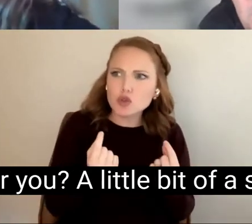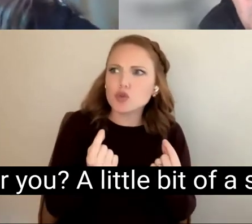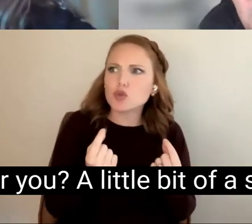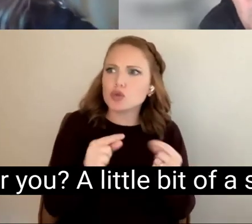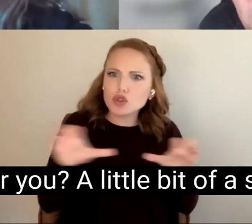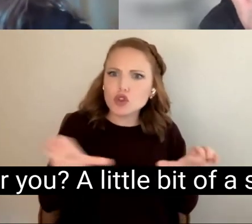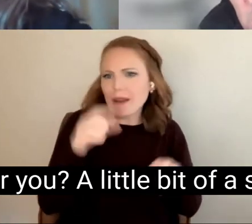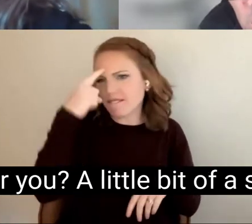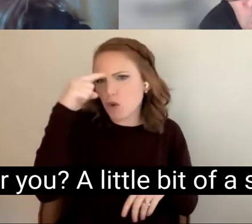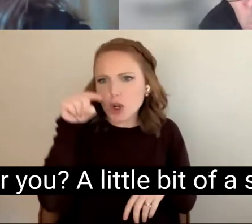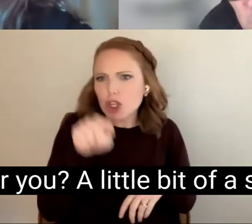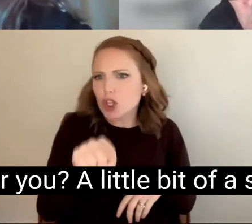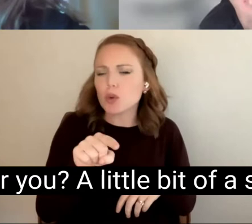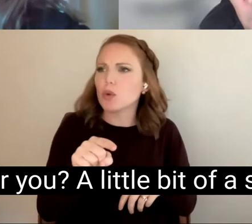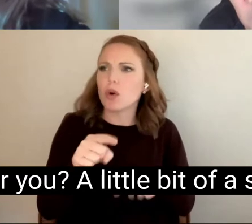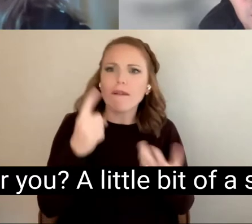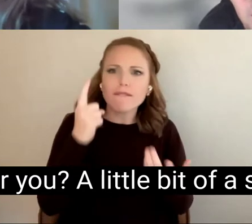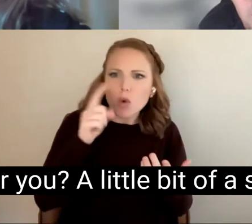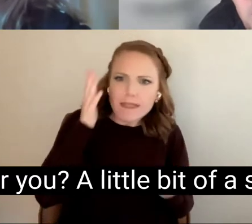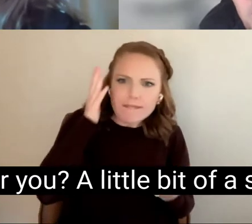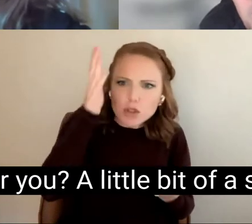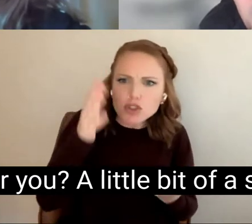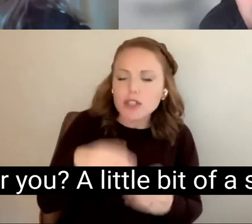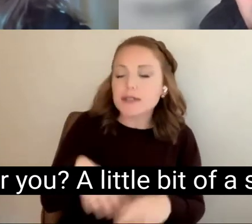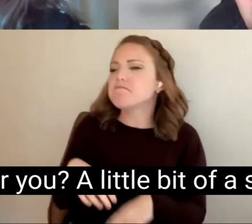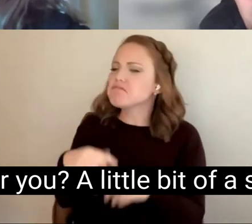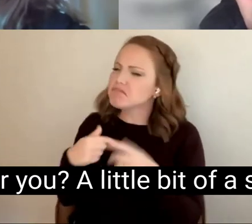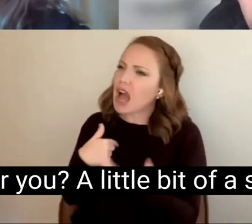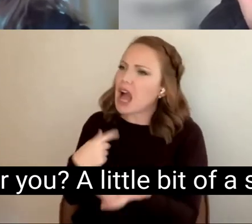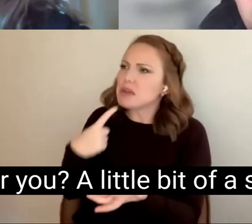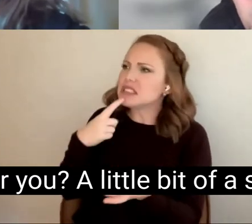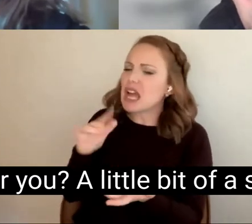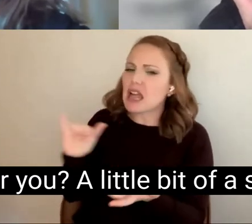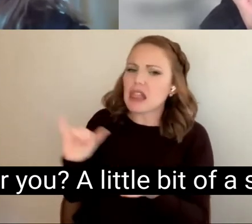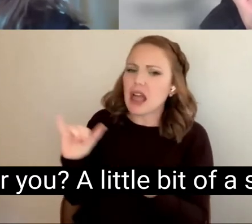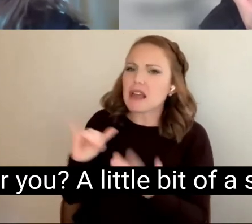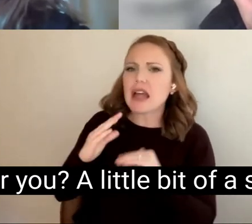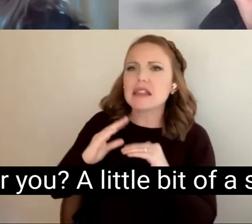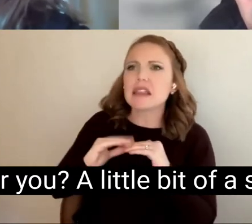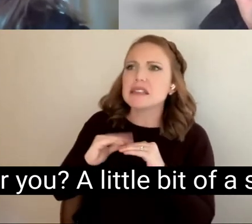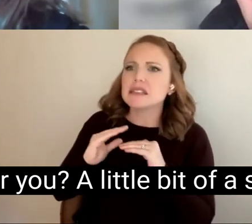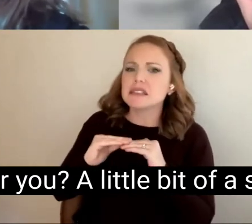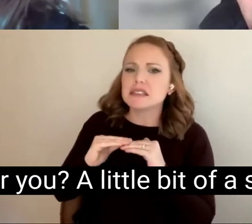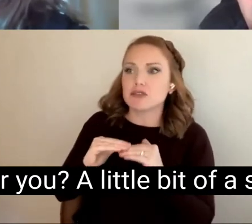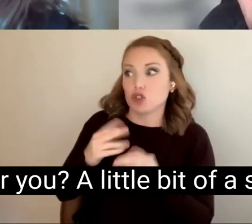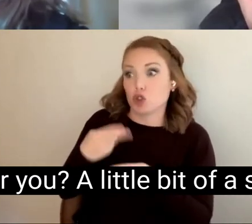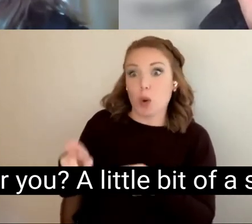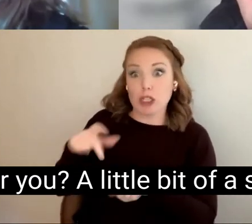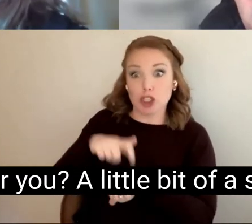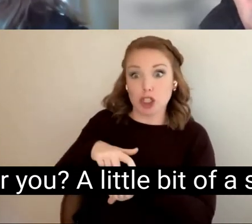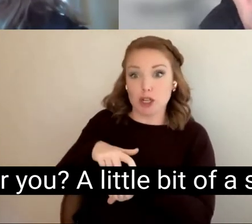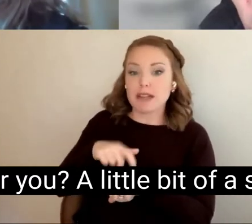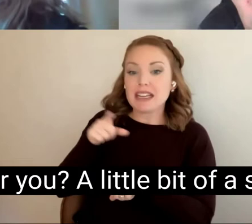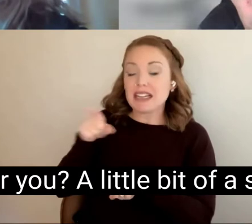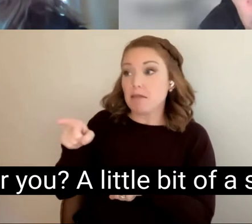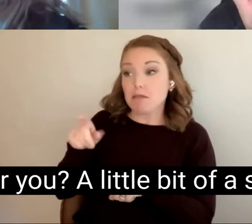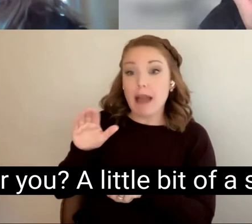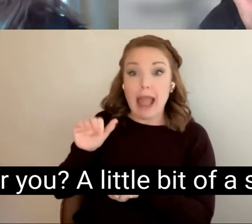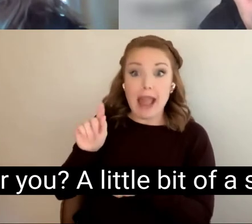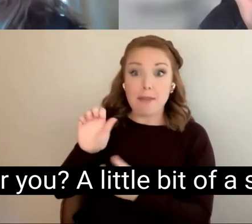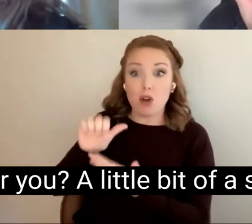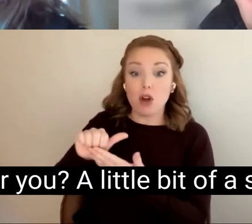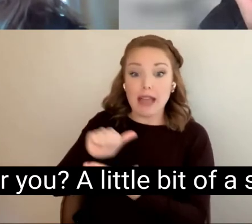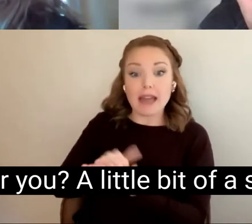future for you? A little bit of a security